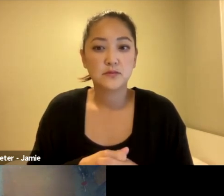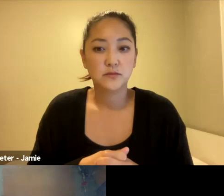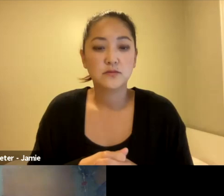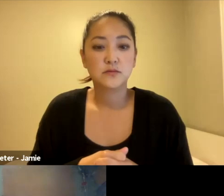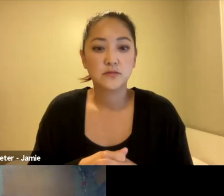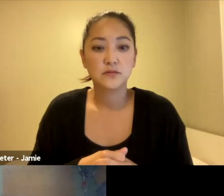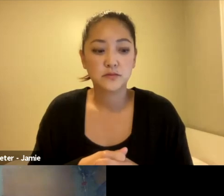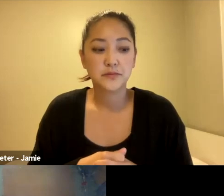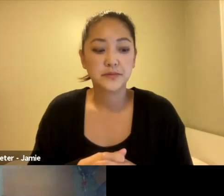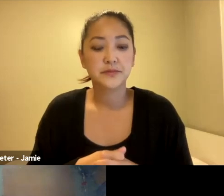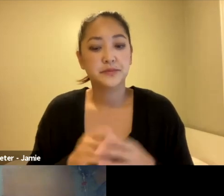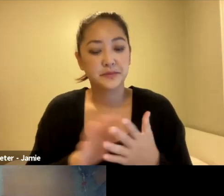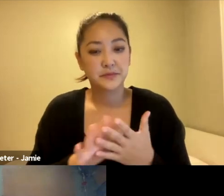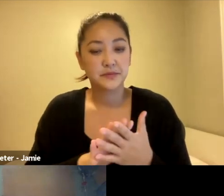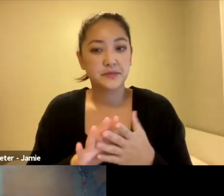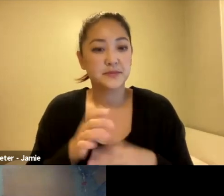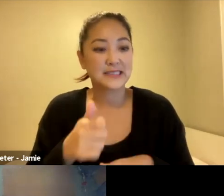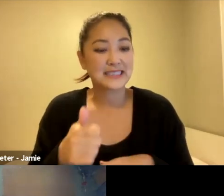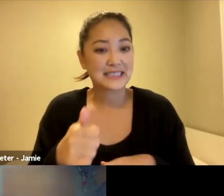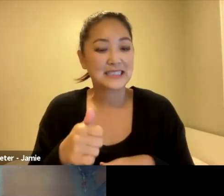And... even...